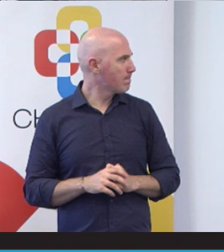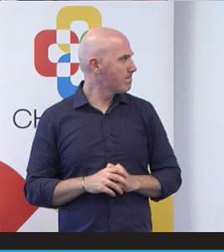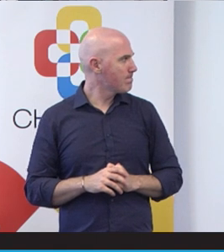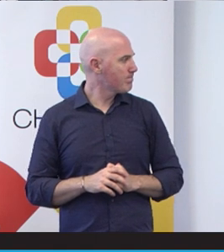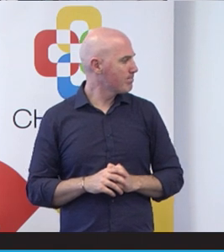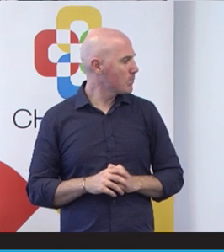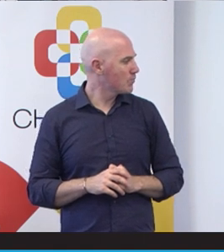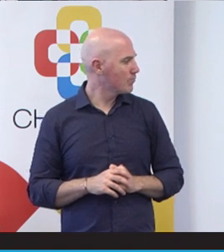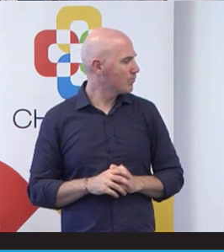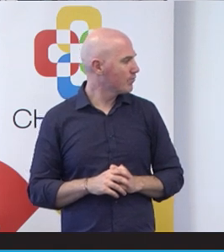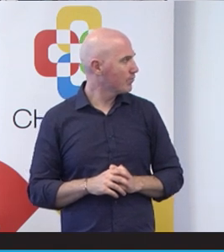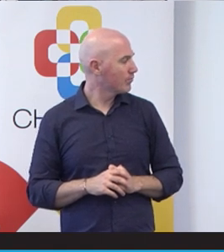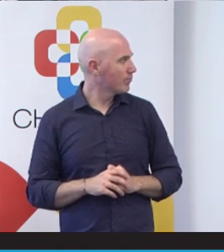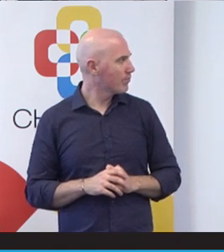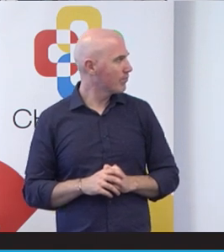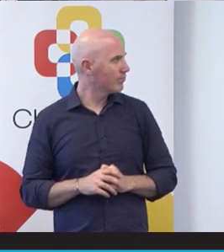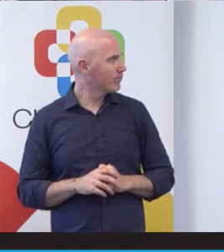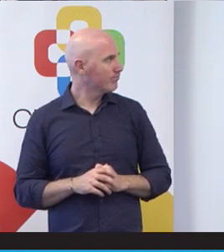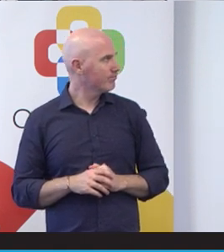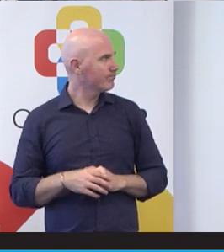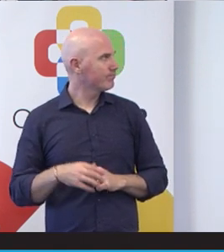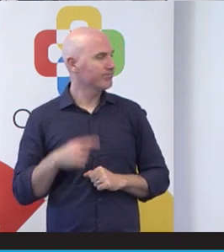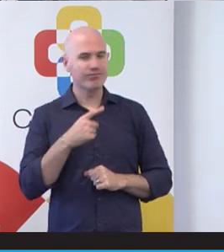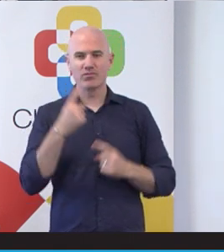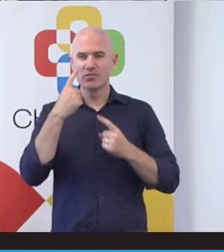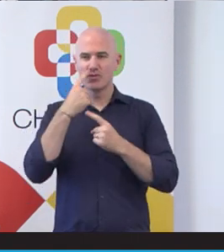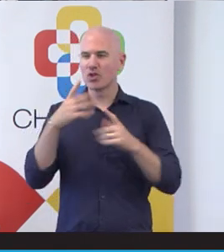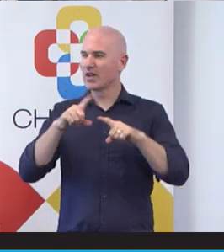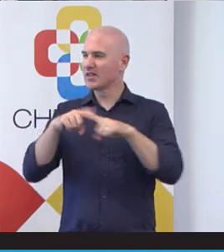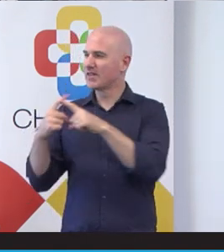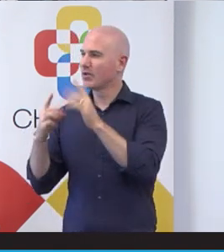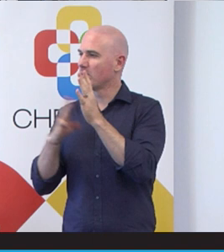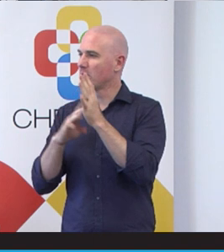So on. So this is just an outline of the modules that are involved in the course and to develop